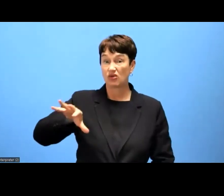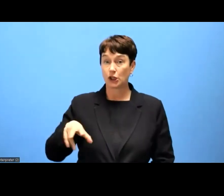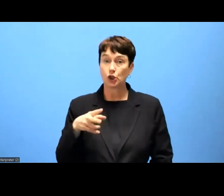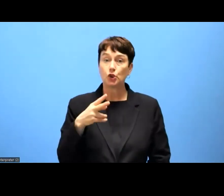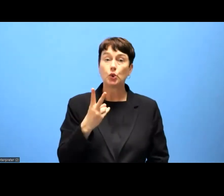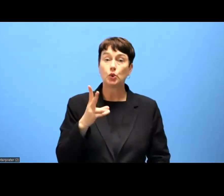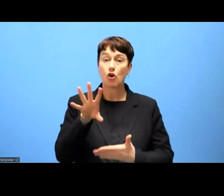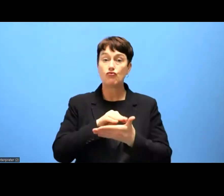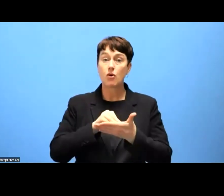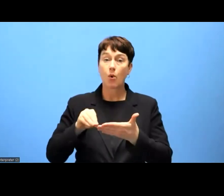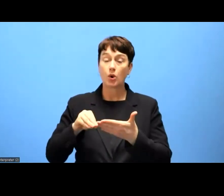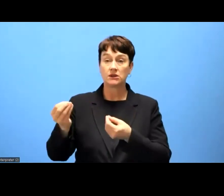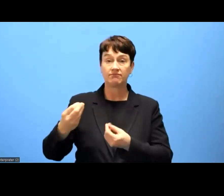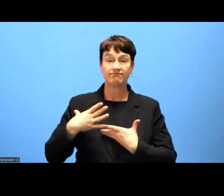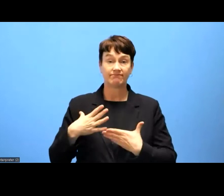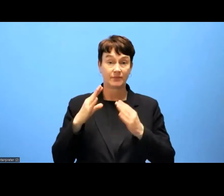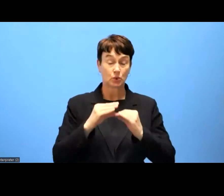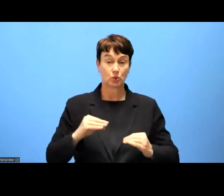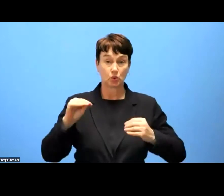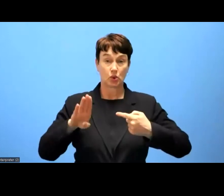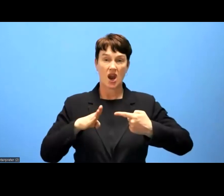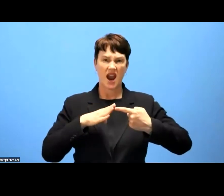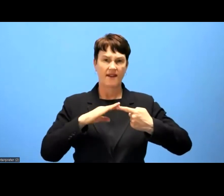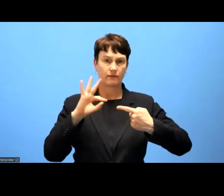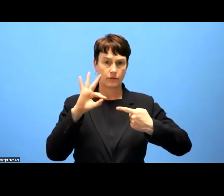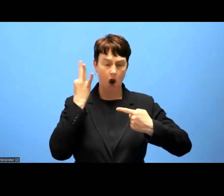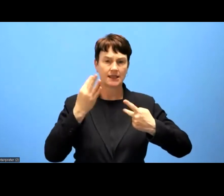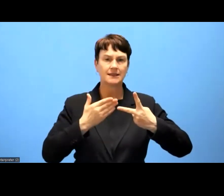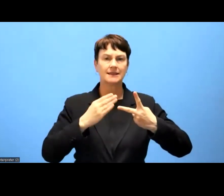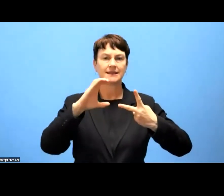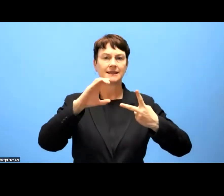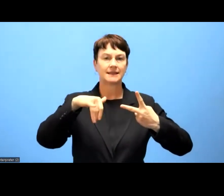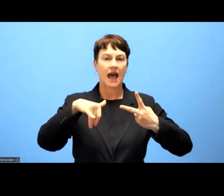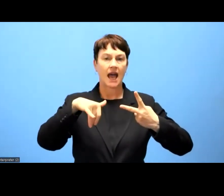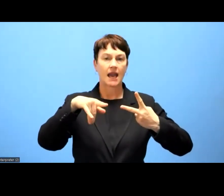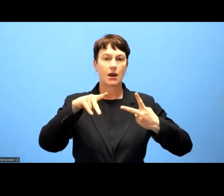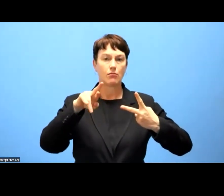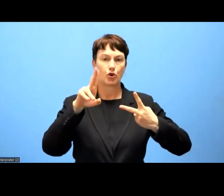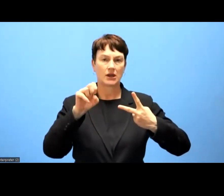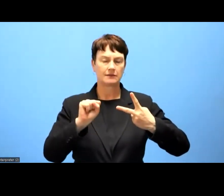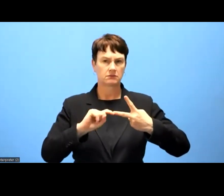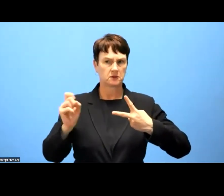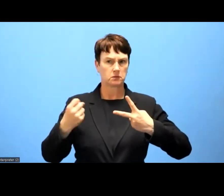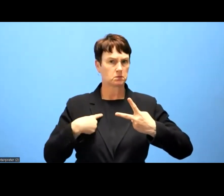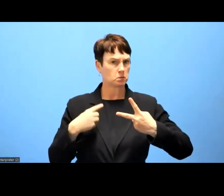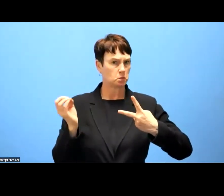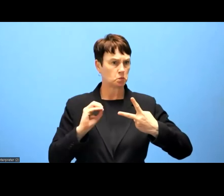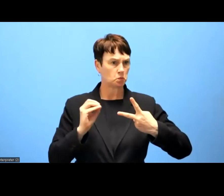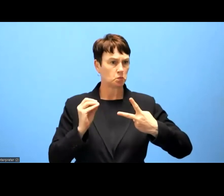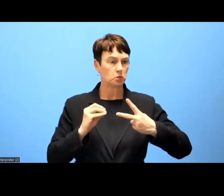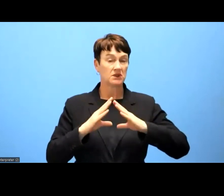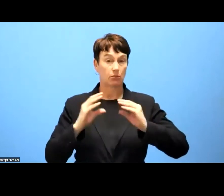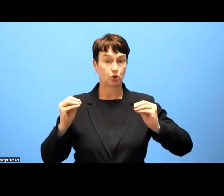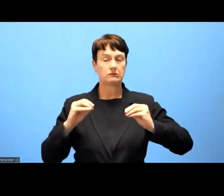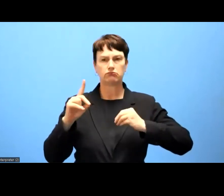and Cyprus are a bit late in this process, but in the in this, during this evaluation,